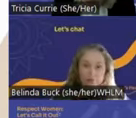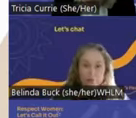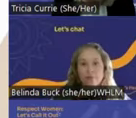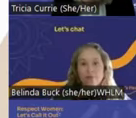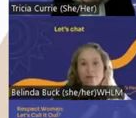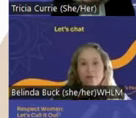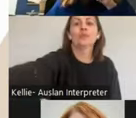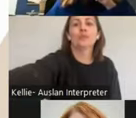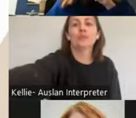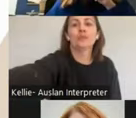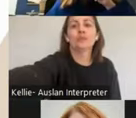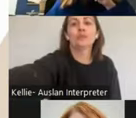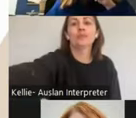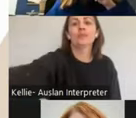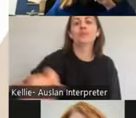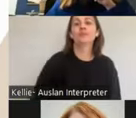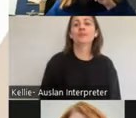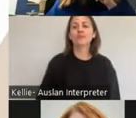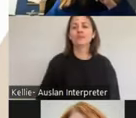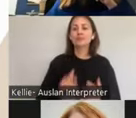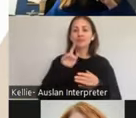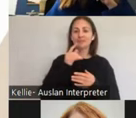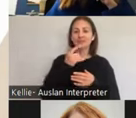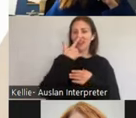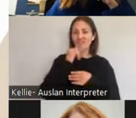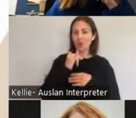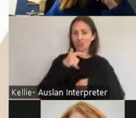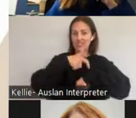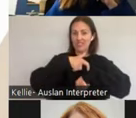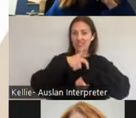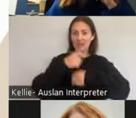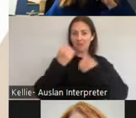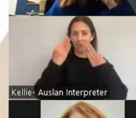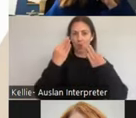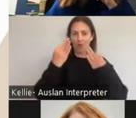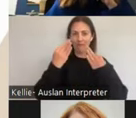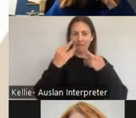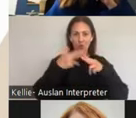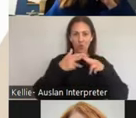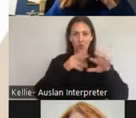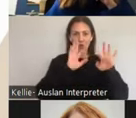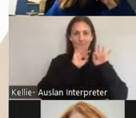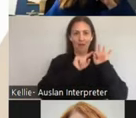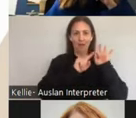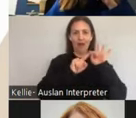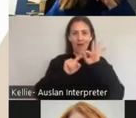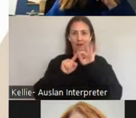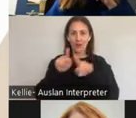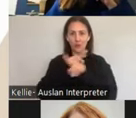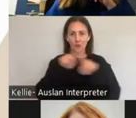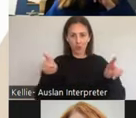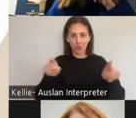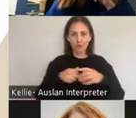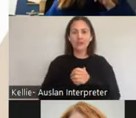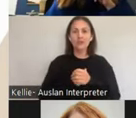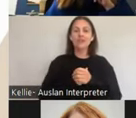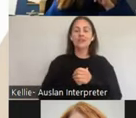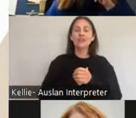In the interest of time, I'm going to give you the answers. First one. Yep, is your brain.